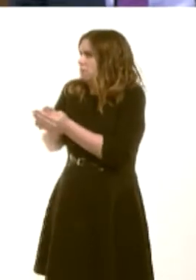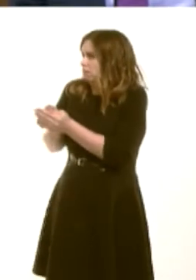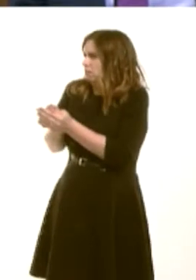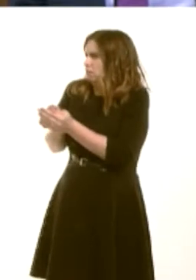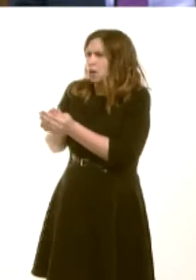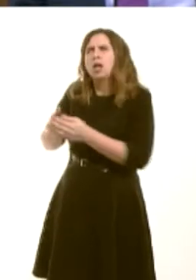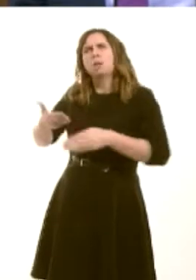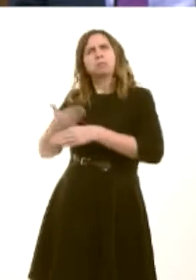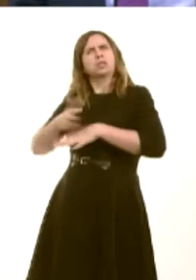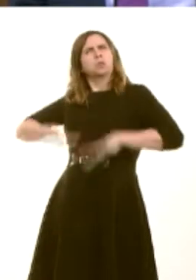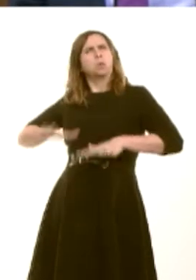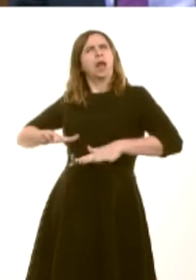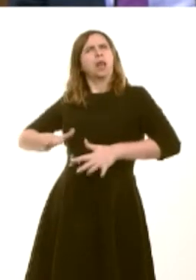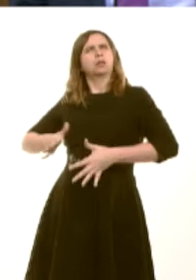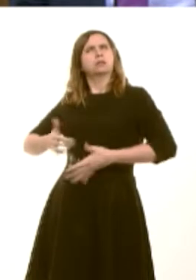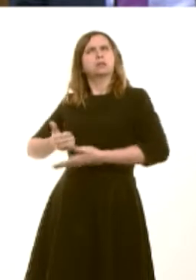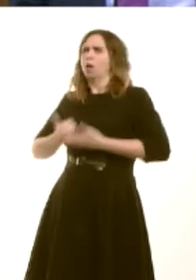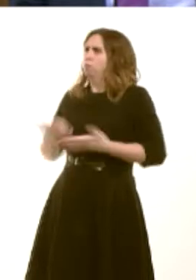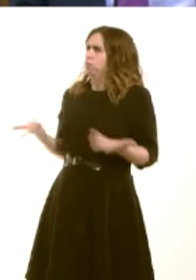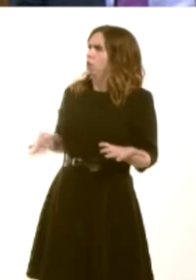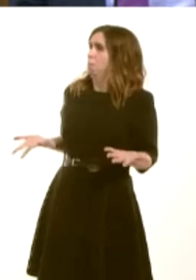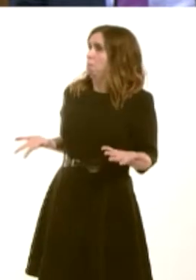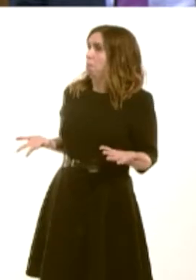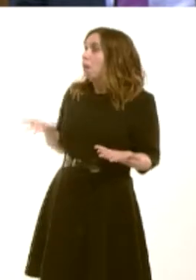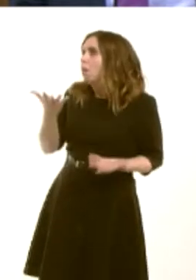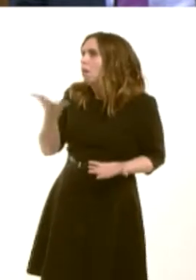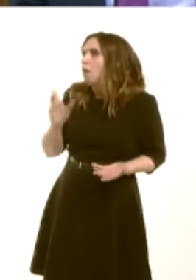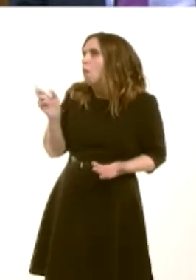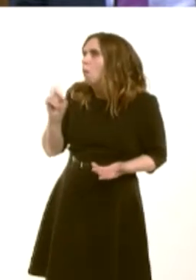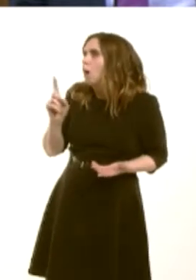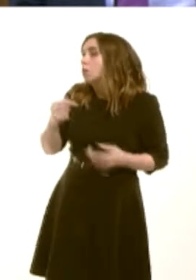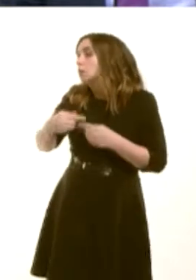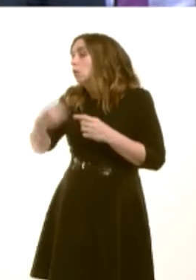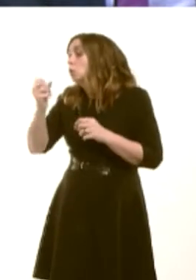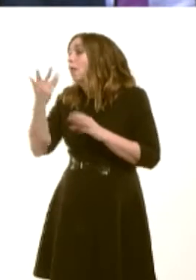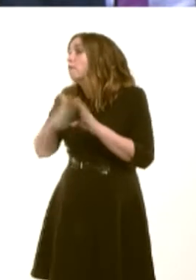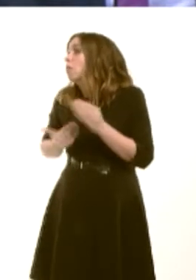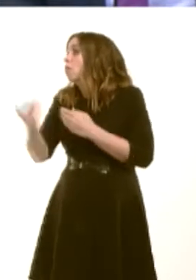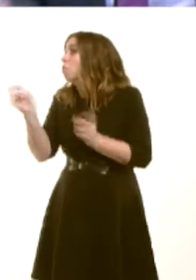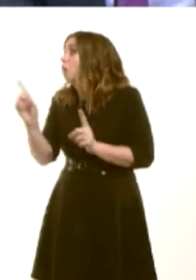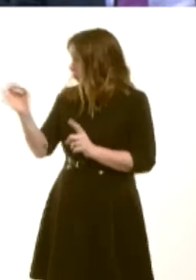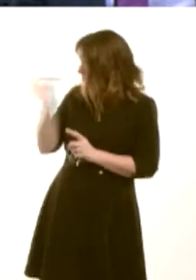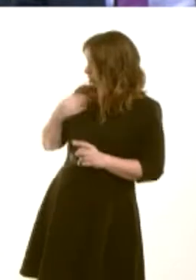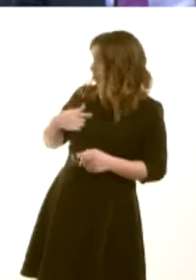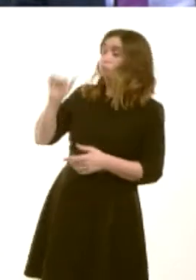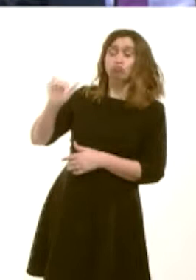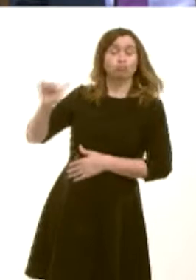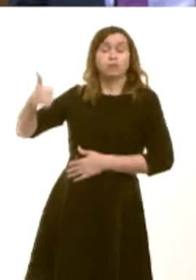businesses in Wales? He asked the questionóitís a fair questionóof what we can expect over the next year. Itís a fair question and Iíll give him the answer: a Labour Government in